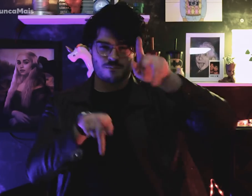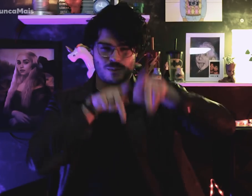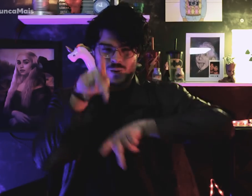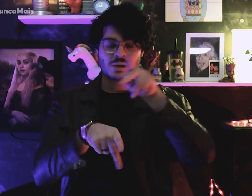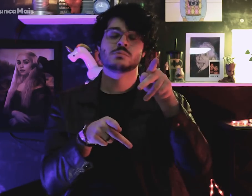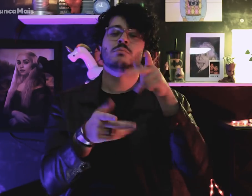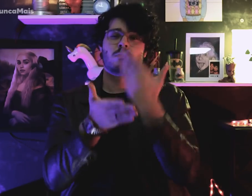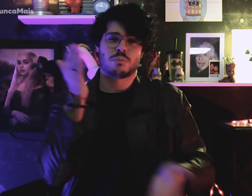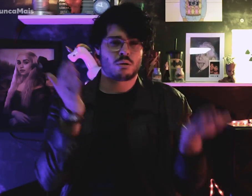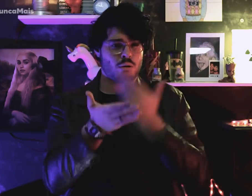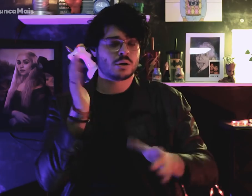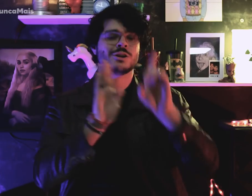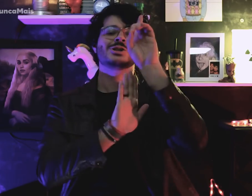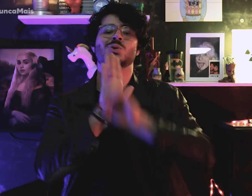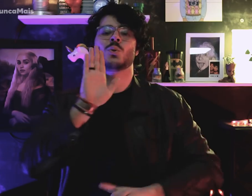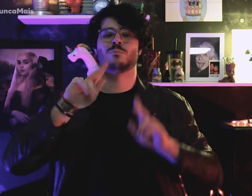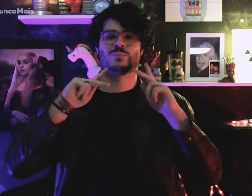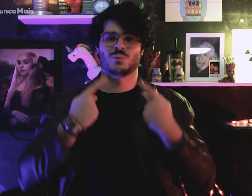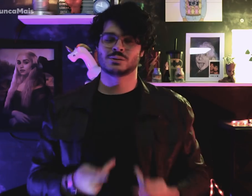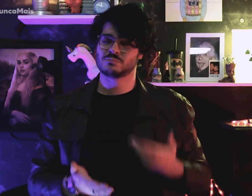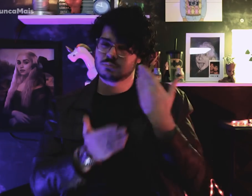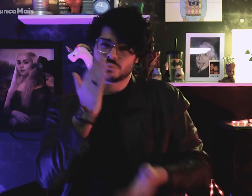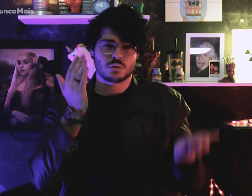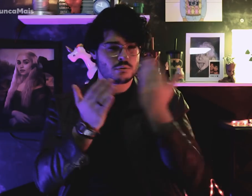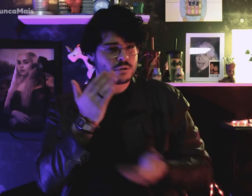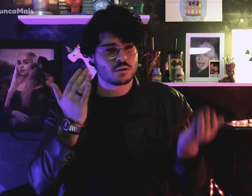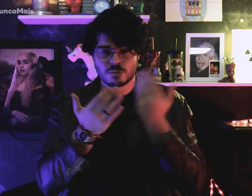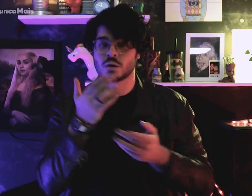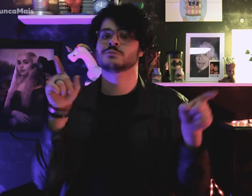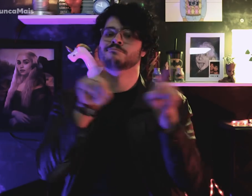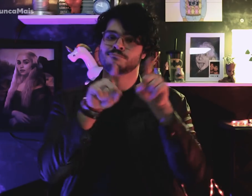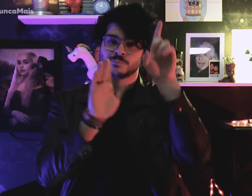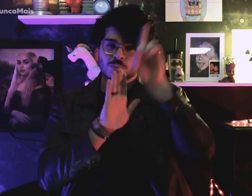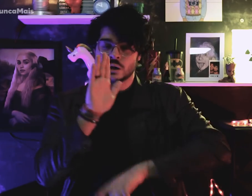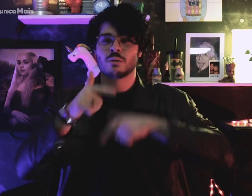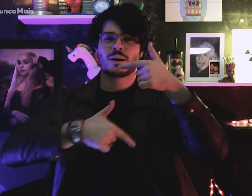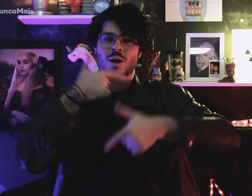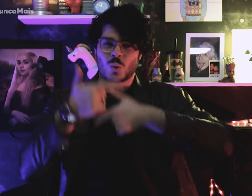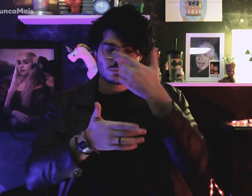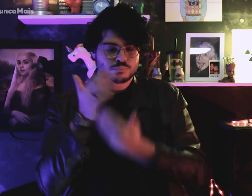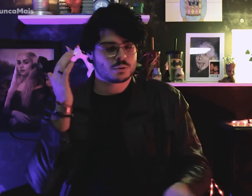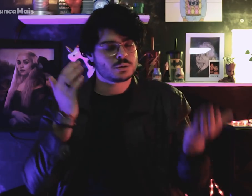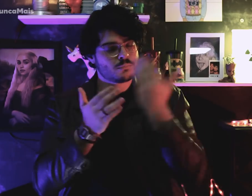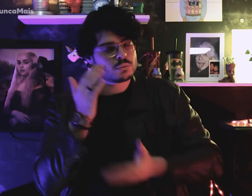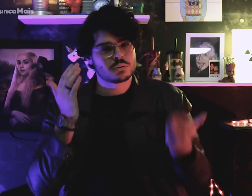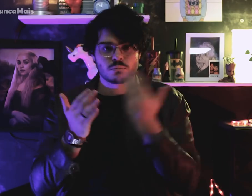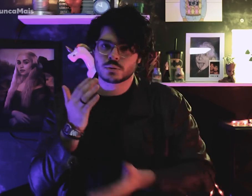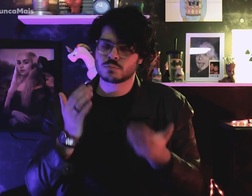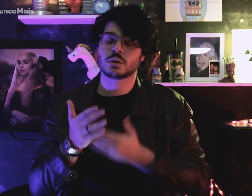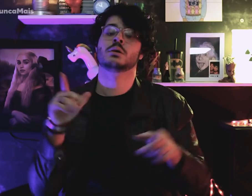além de perder seu direito humanitário e trabalhista